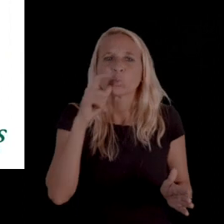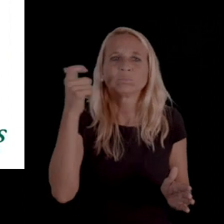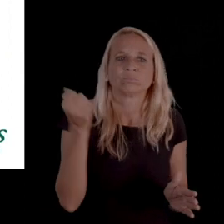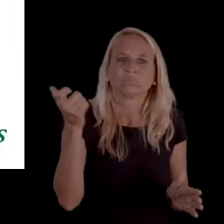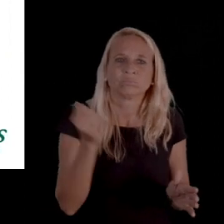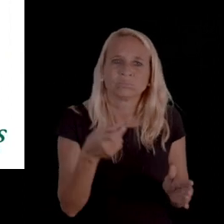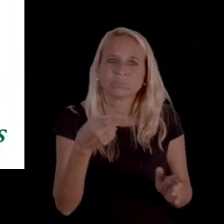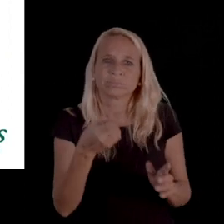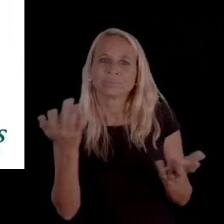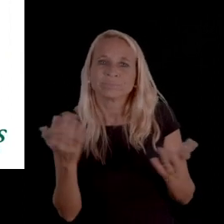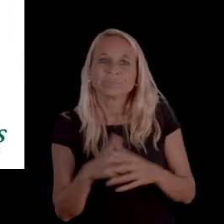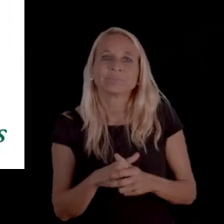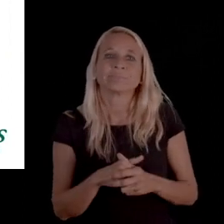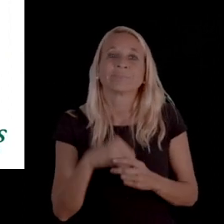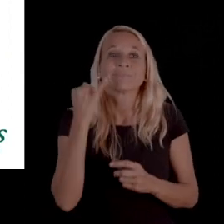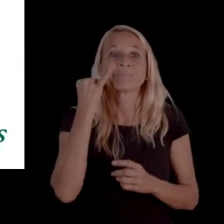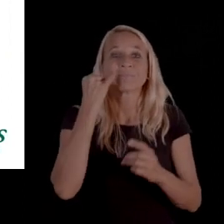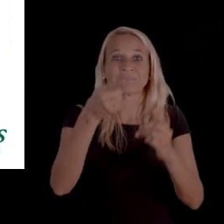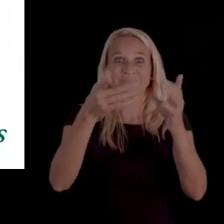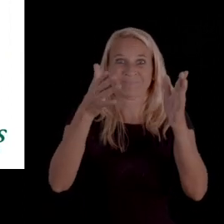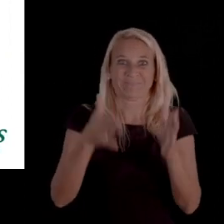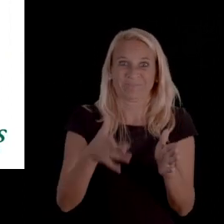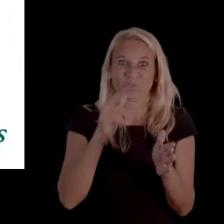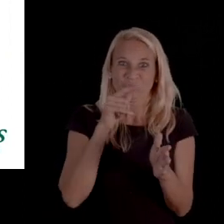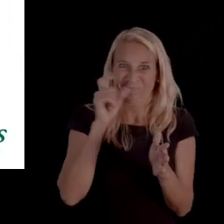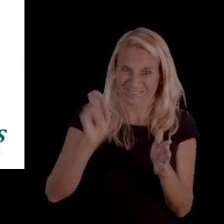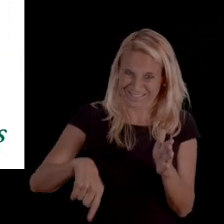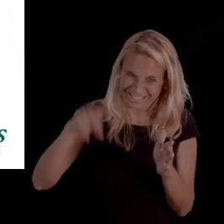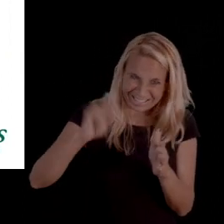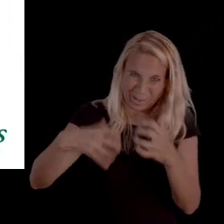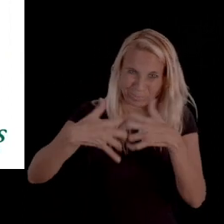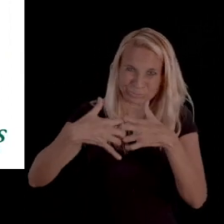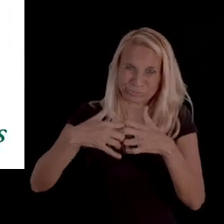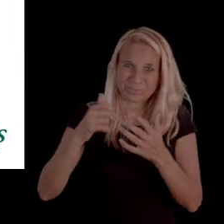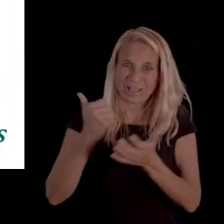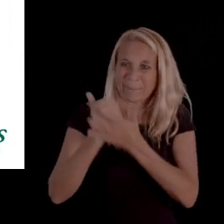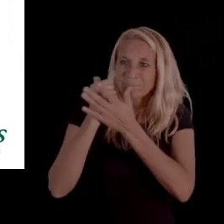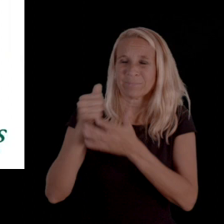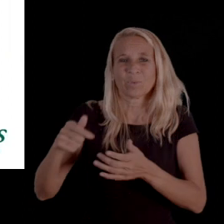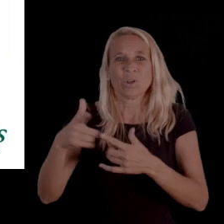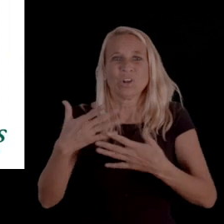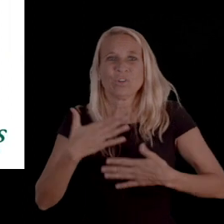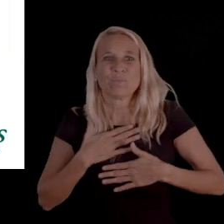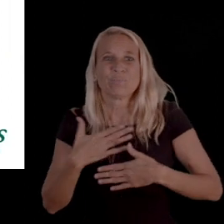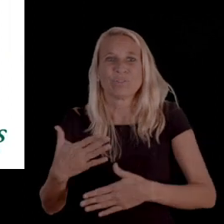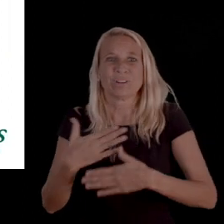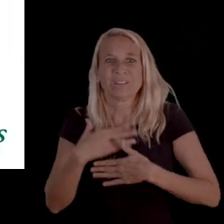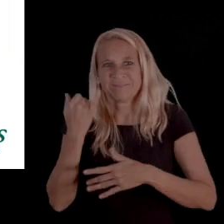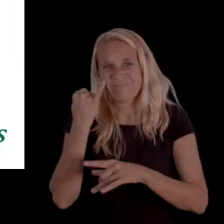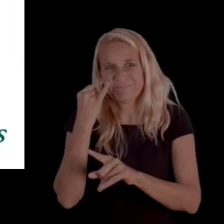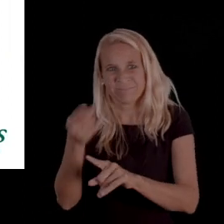So, if you're an individual who actually does require a machine to help them with breathing,